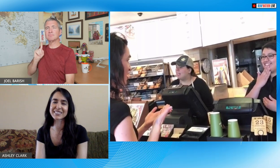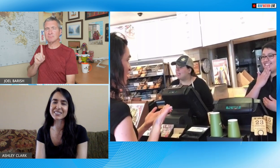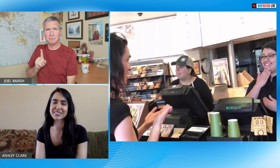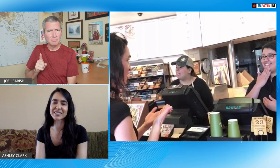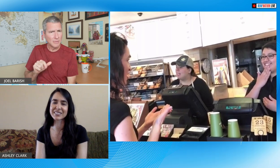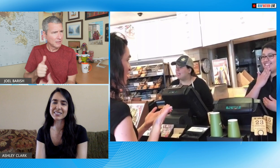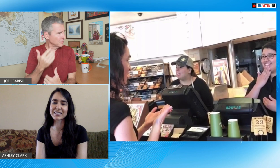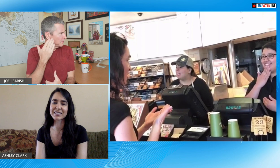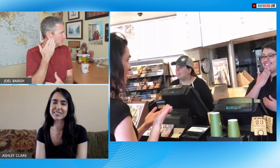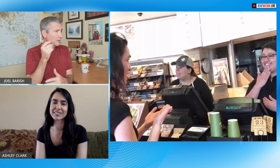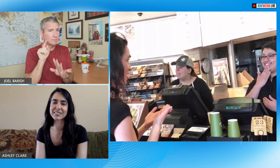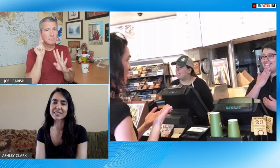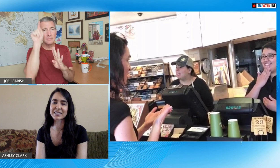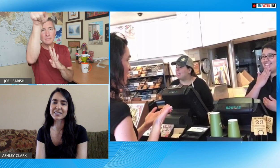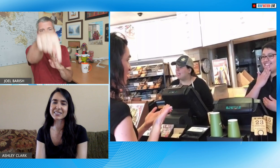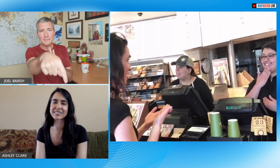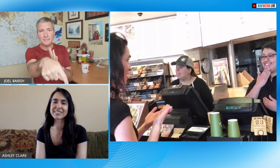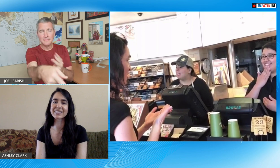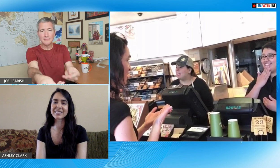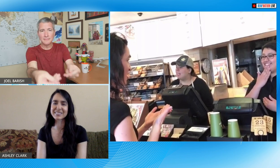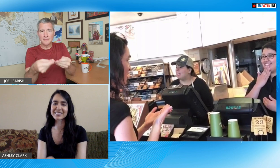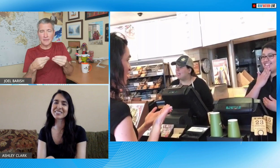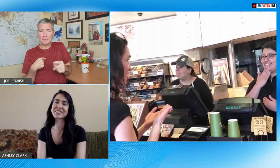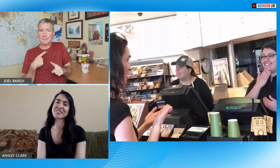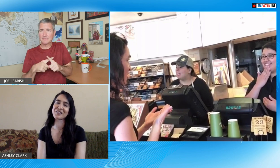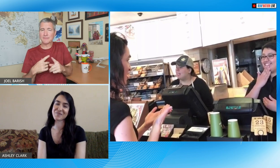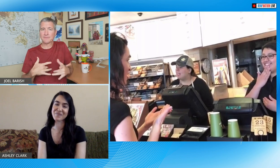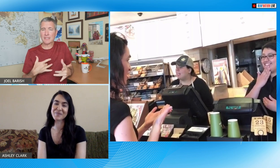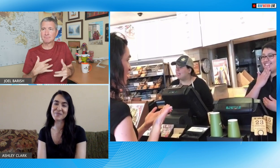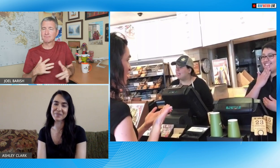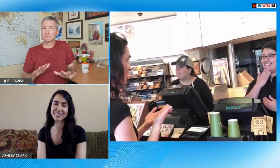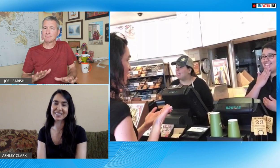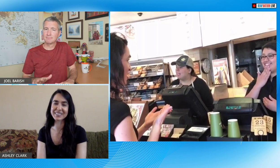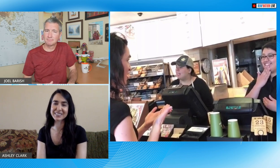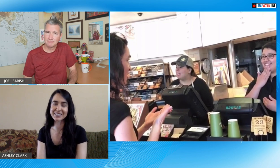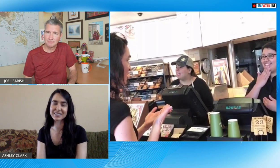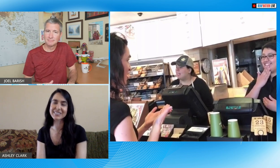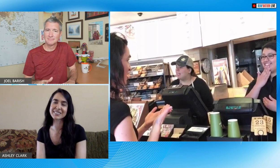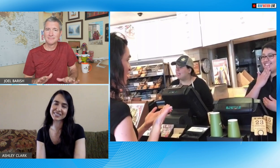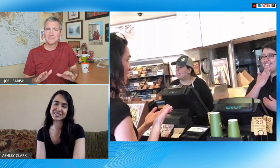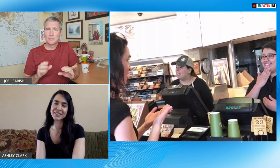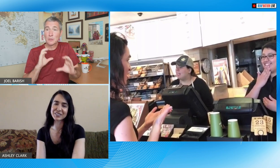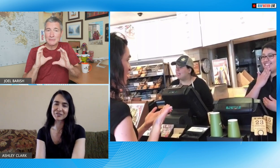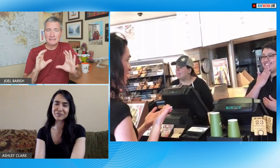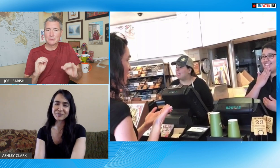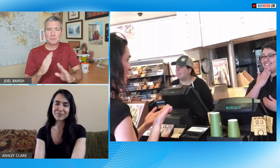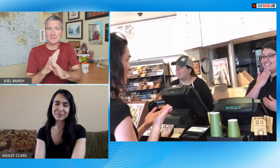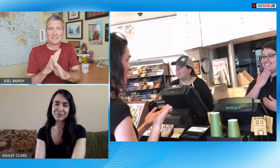down to the end where the last deaf person be like oh yeah pass the